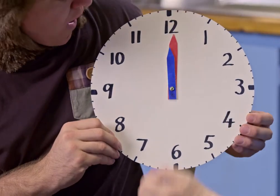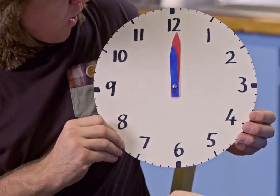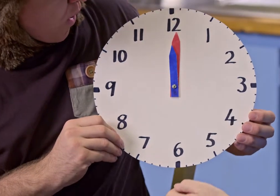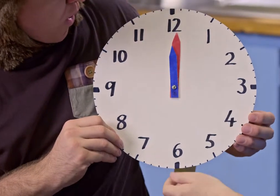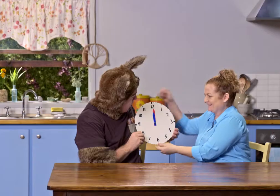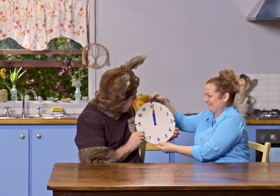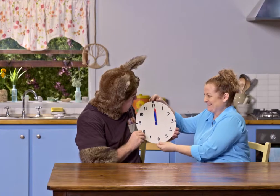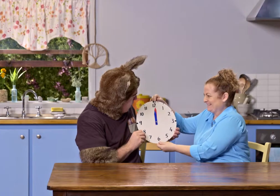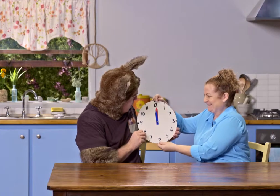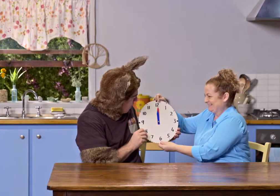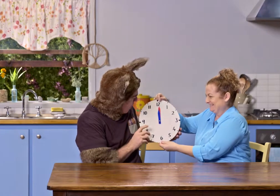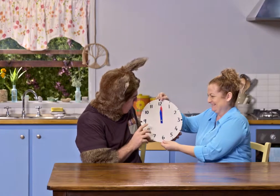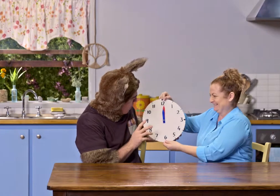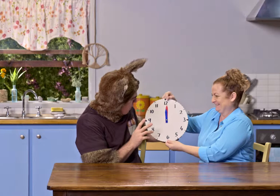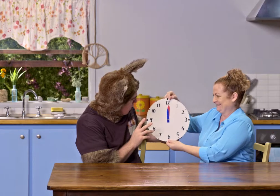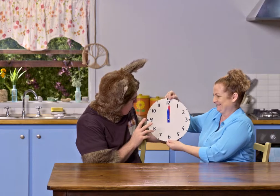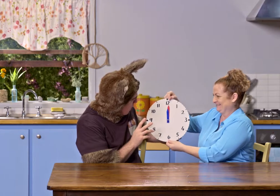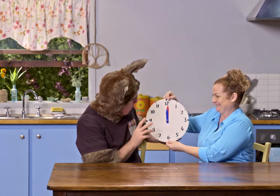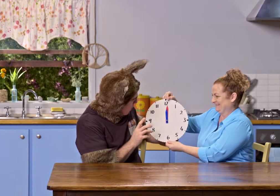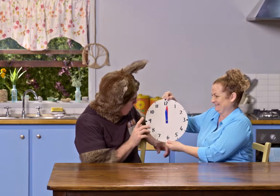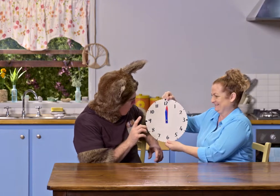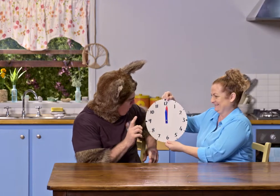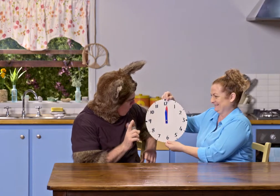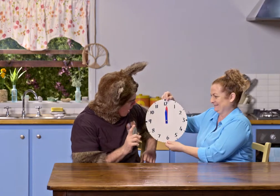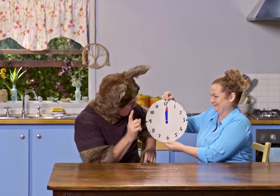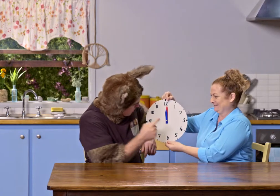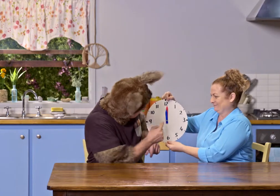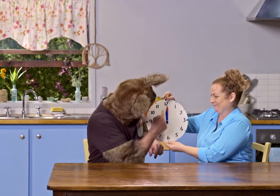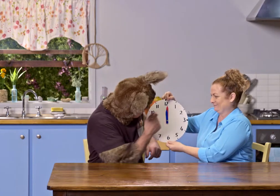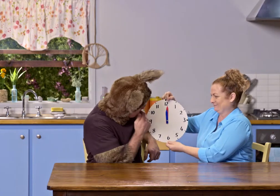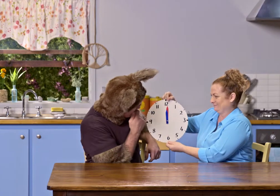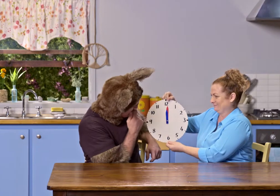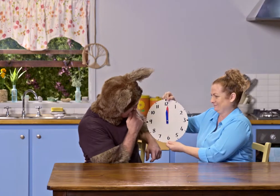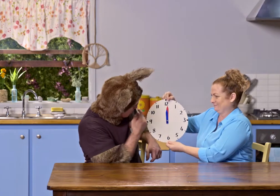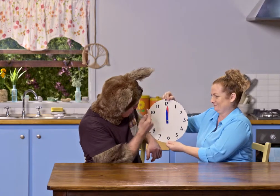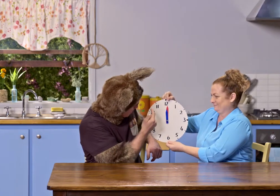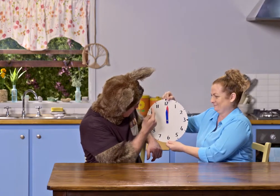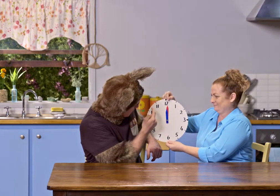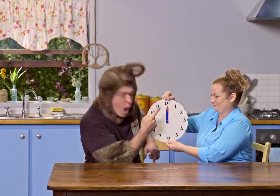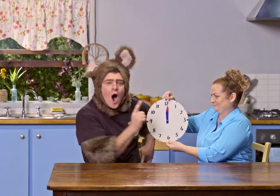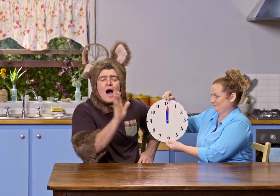Oh. Hmm. Both pointing up...